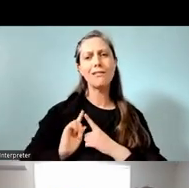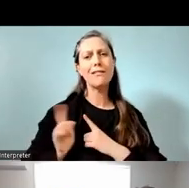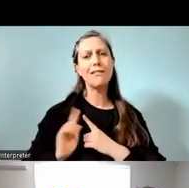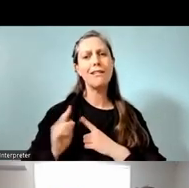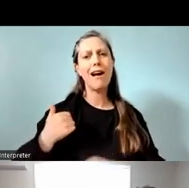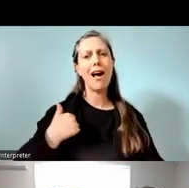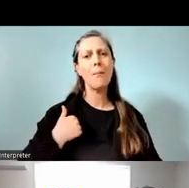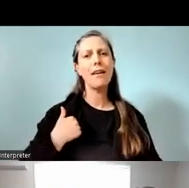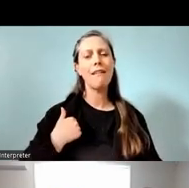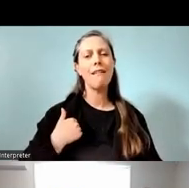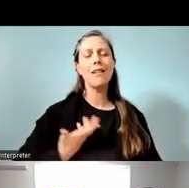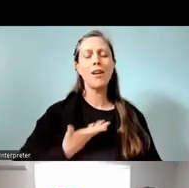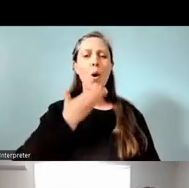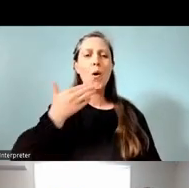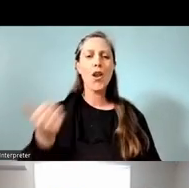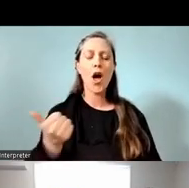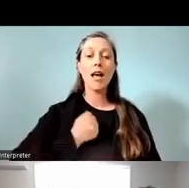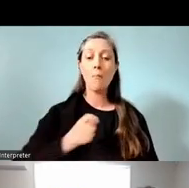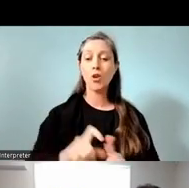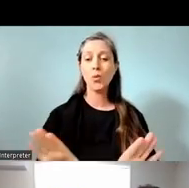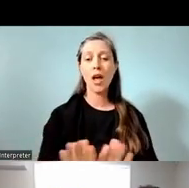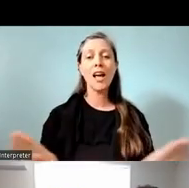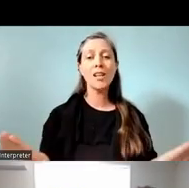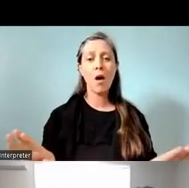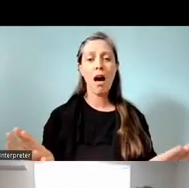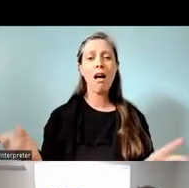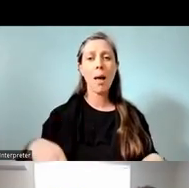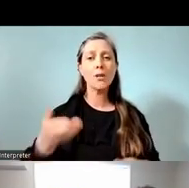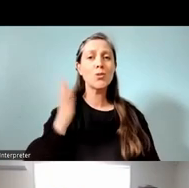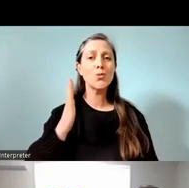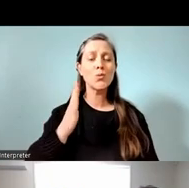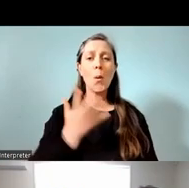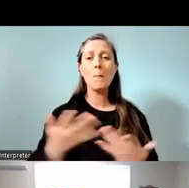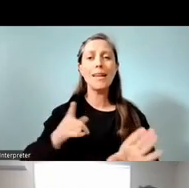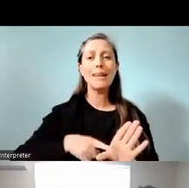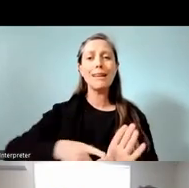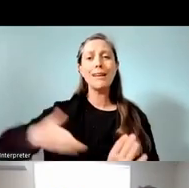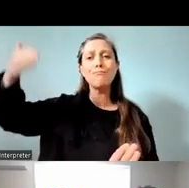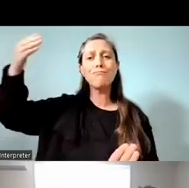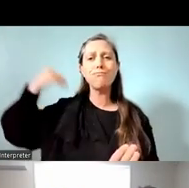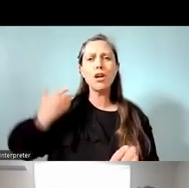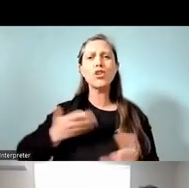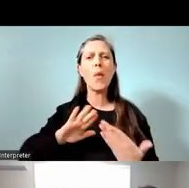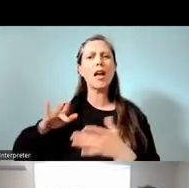So it was really quite nice. And my daughter's also attended the school a number of years ago as well. That community feel, and obviously that connection